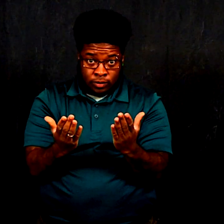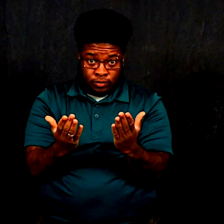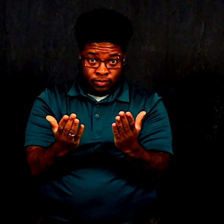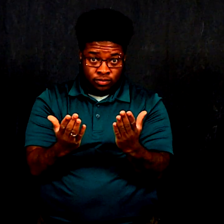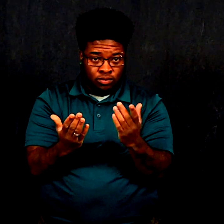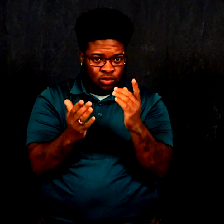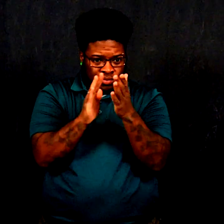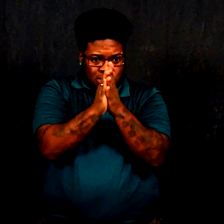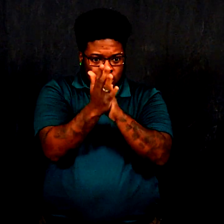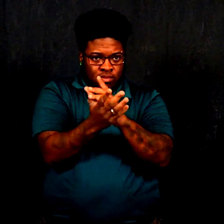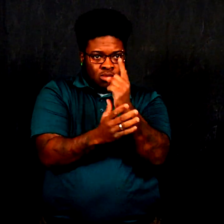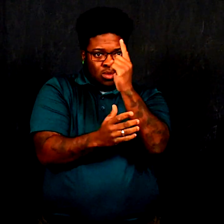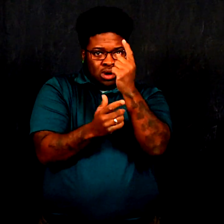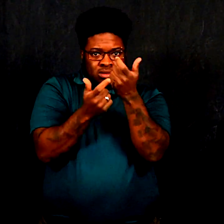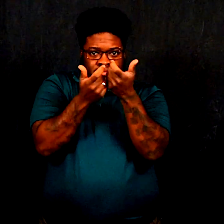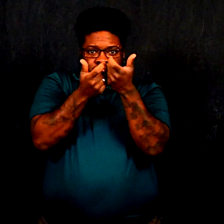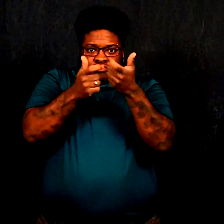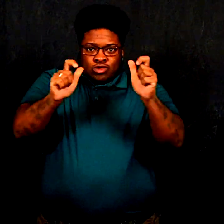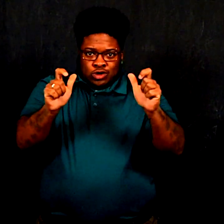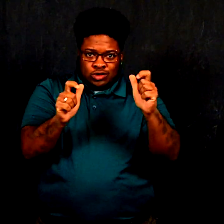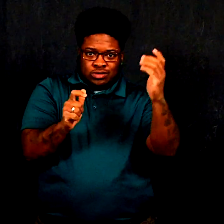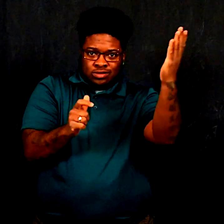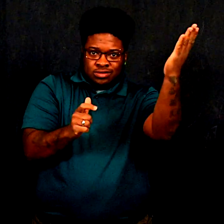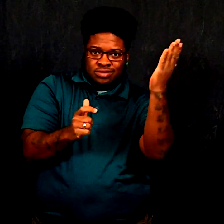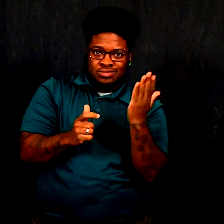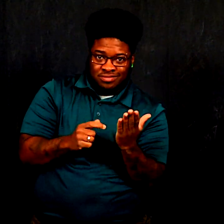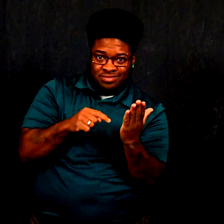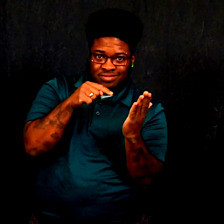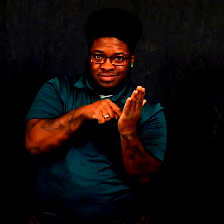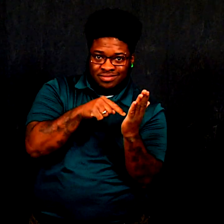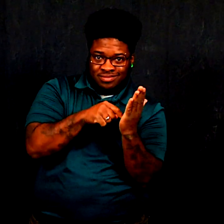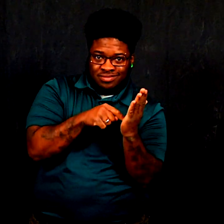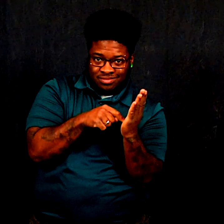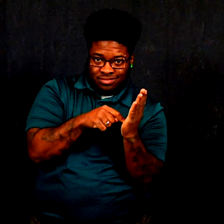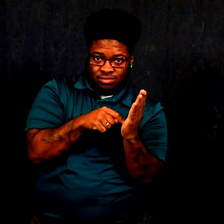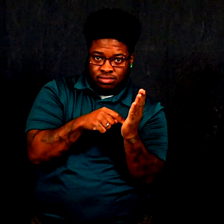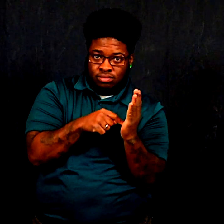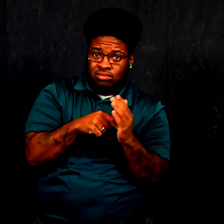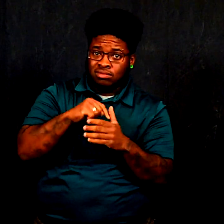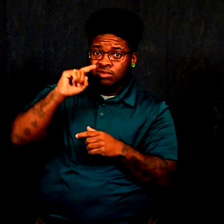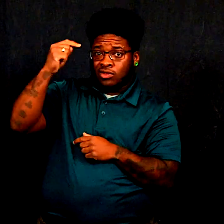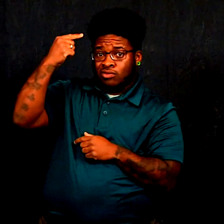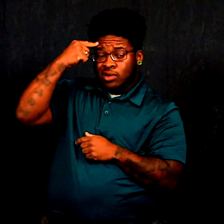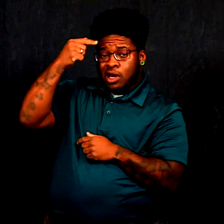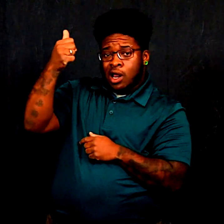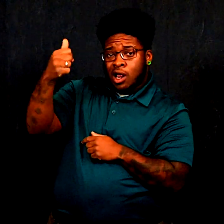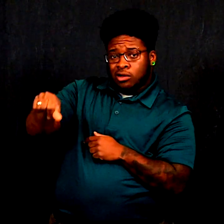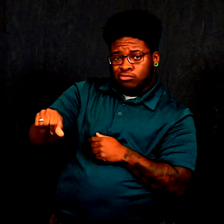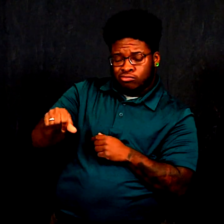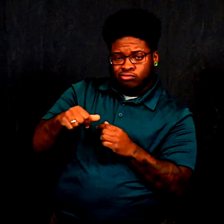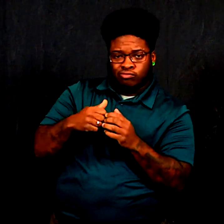into one large bill and the Governor vetoed it.